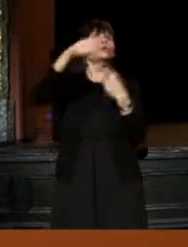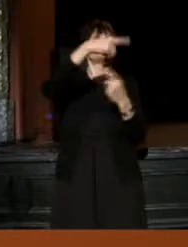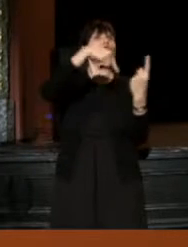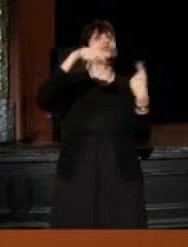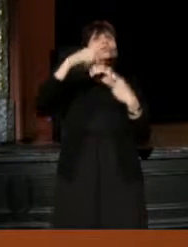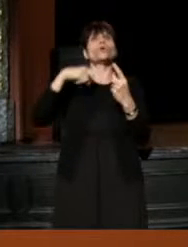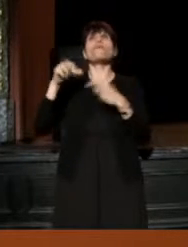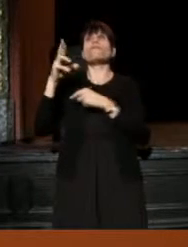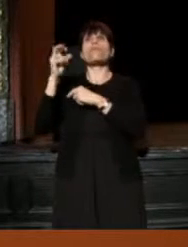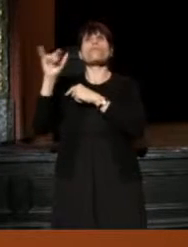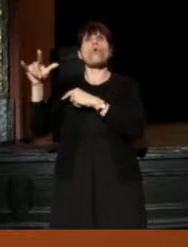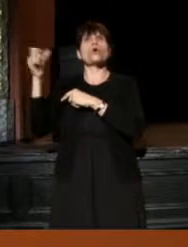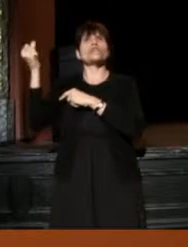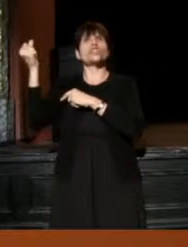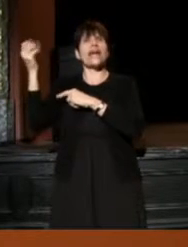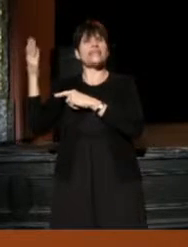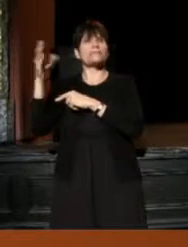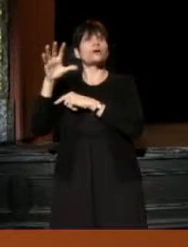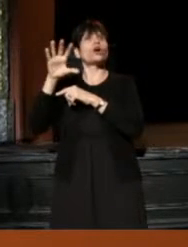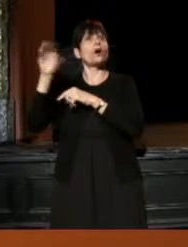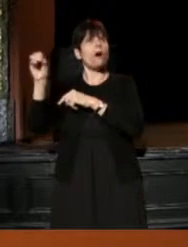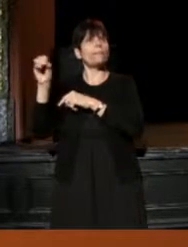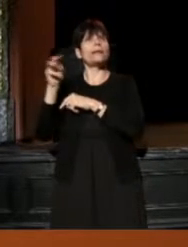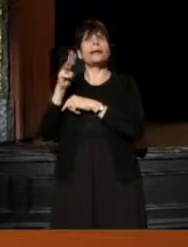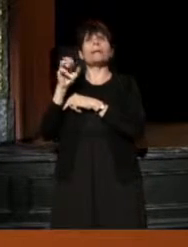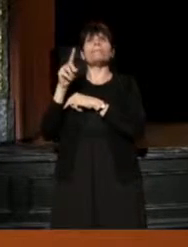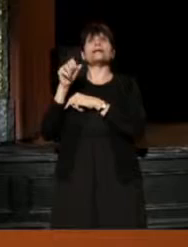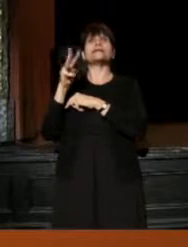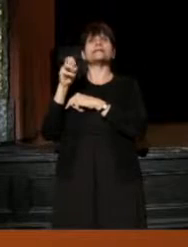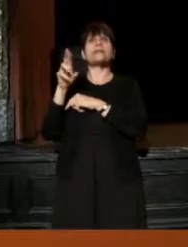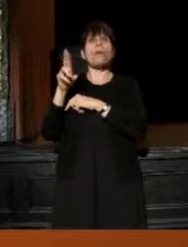A Midsummer Night's Dream 1972, directed by Peter Brook.